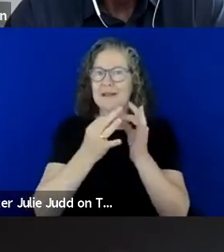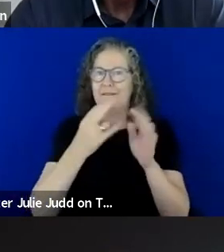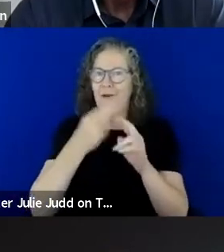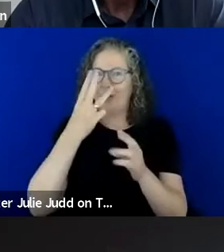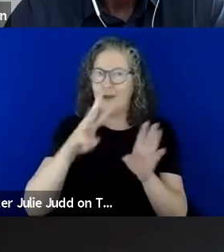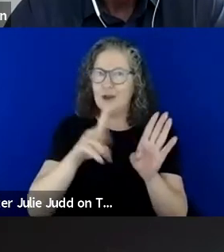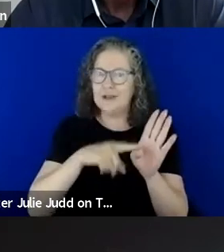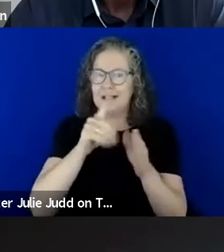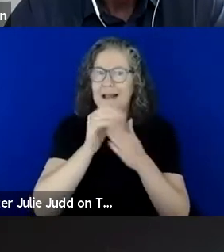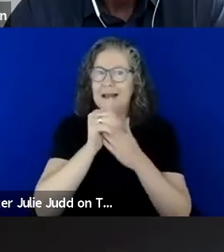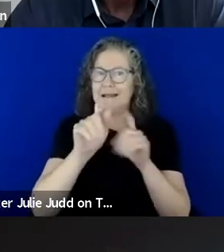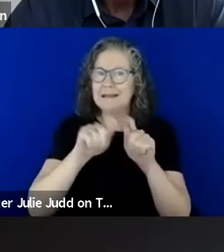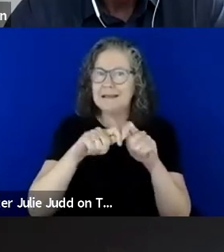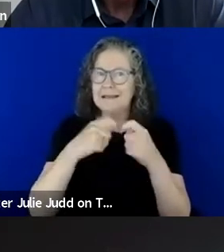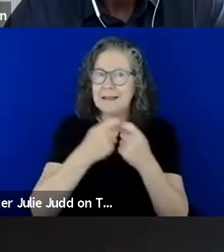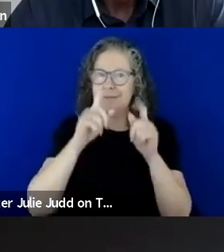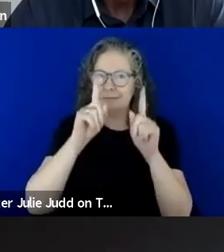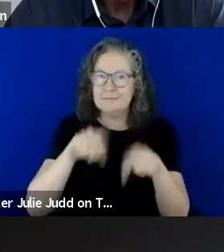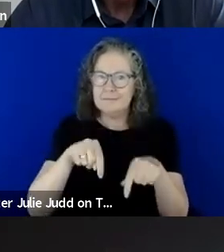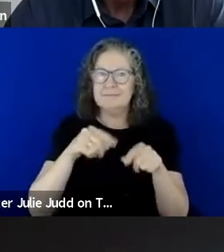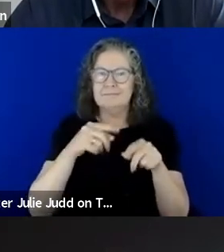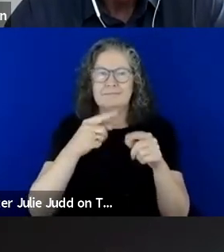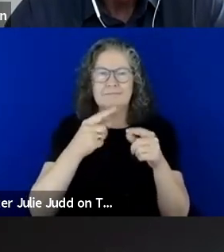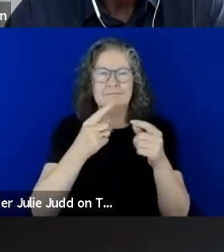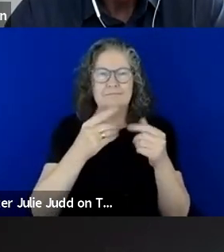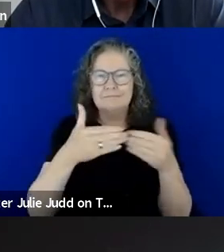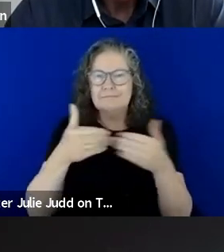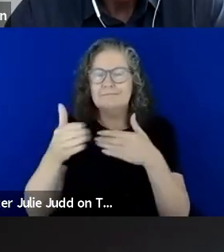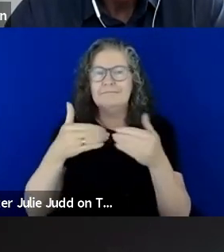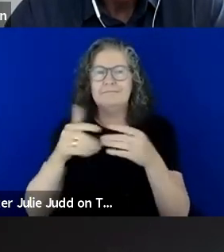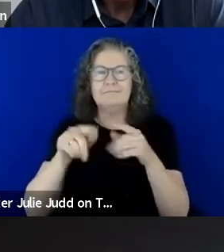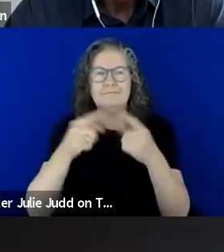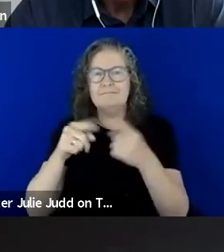and implement more than 30 blind sport and recreation programs for the vision impaired.